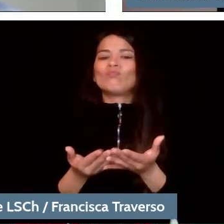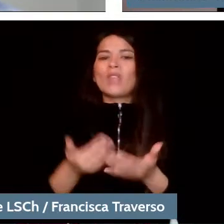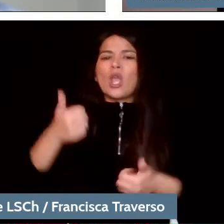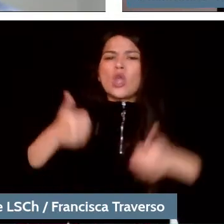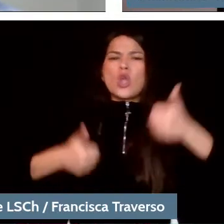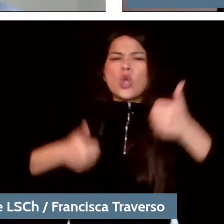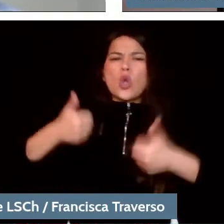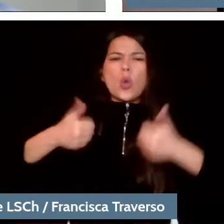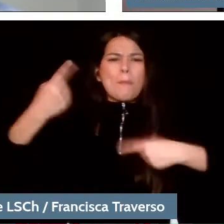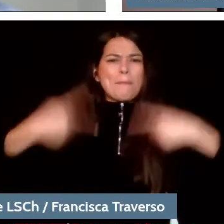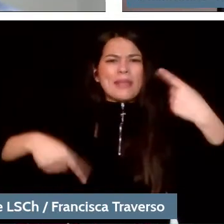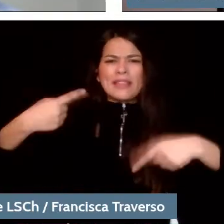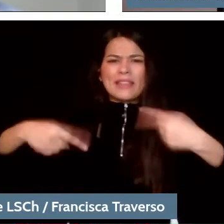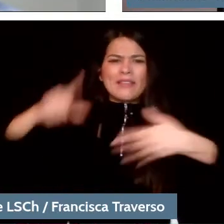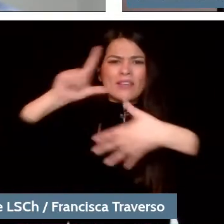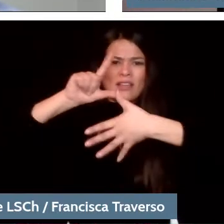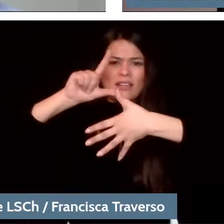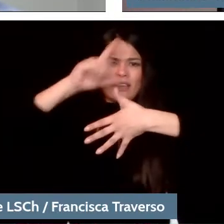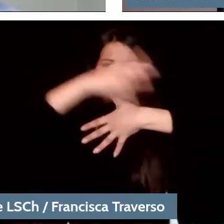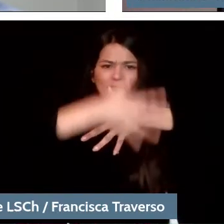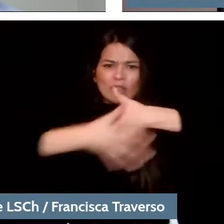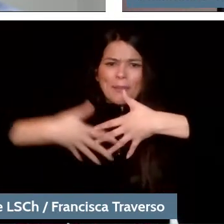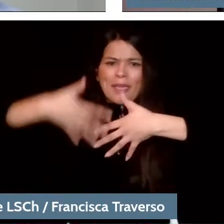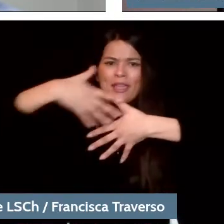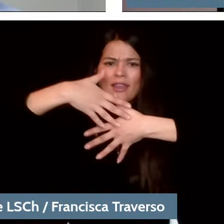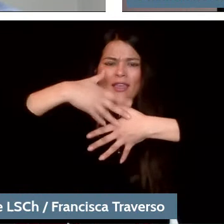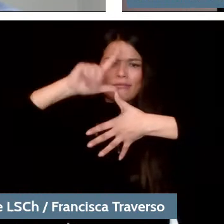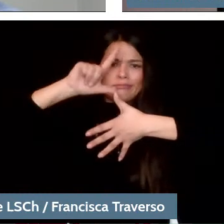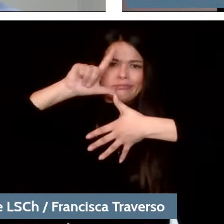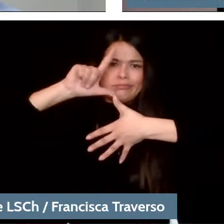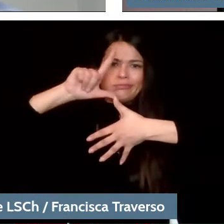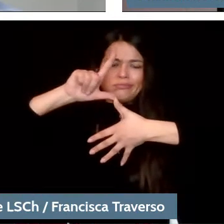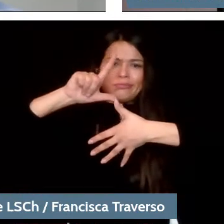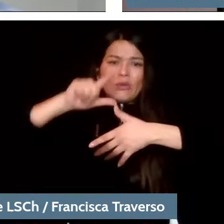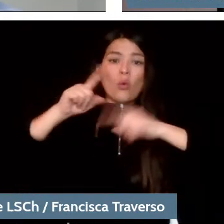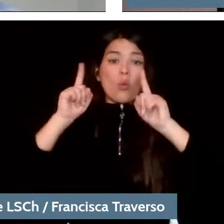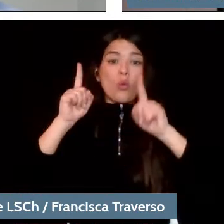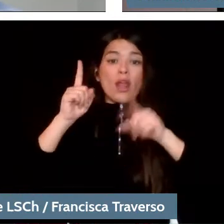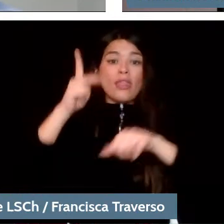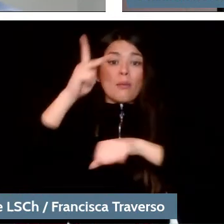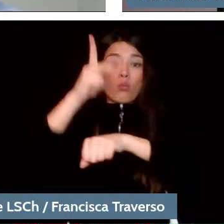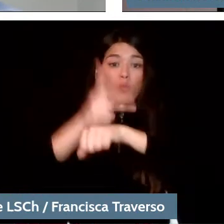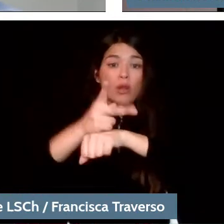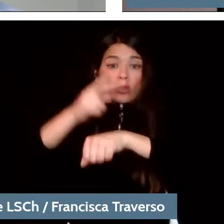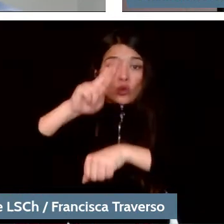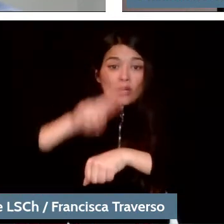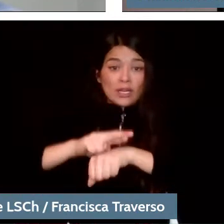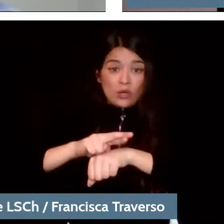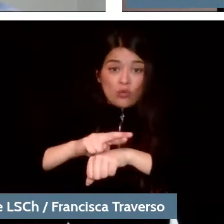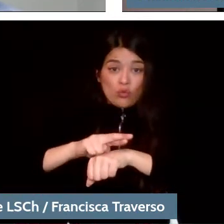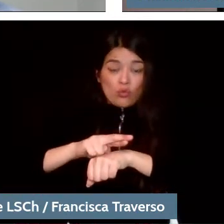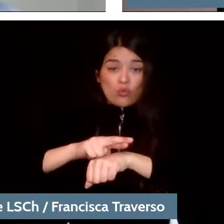in Latin America correspond to, and one of them is the Puerto Rico orchestra that was founded by Pablo Casals, the great cellist,